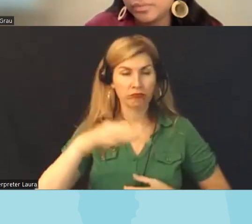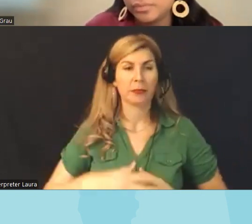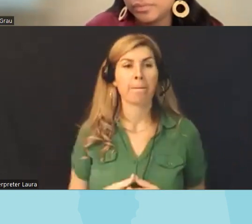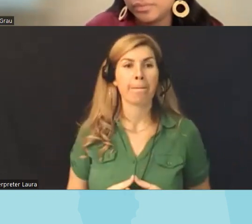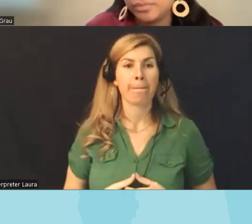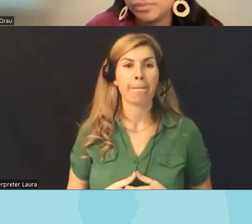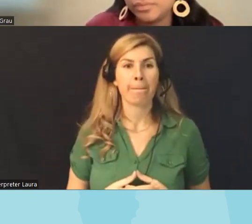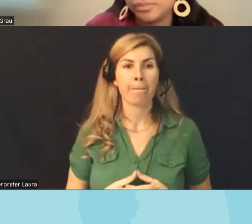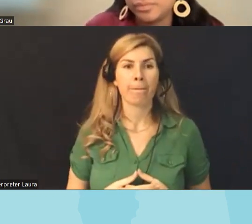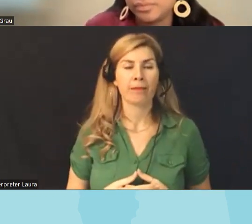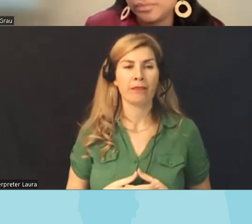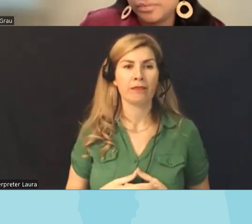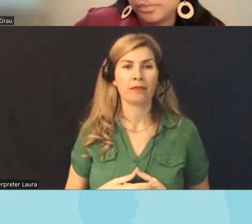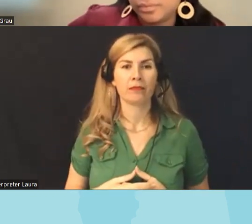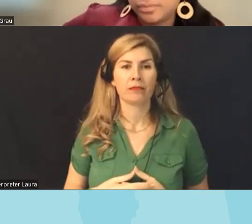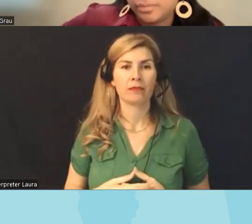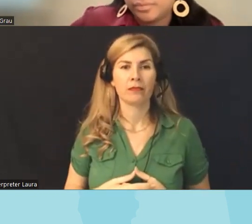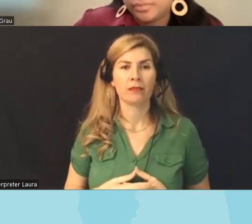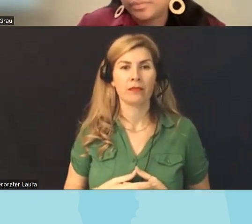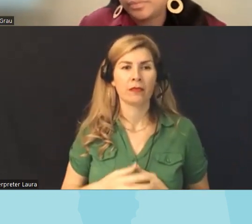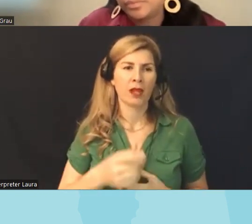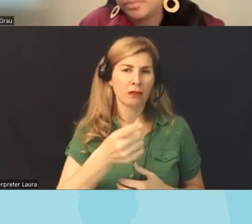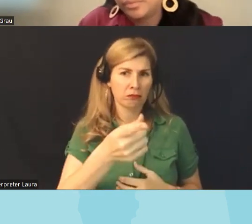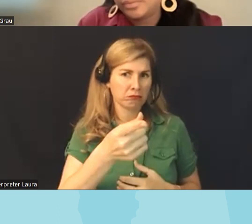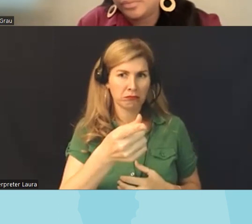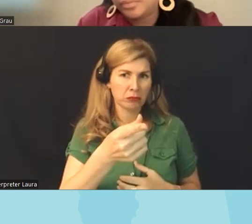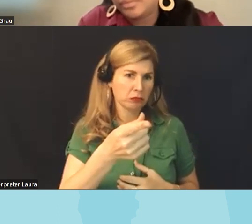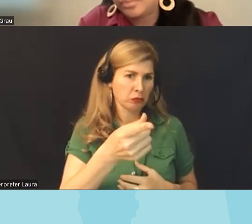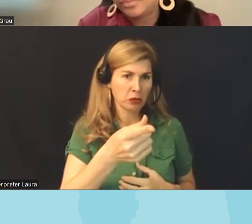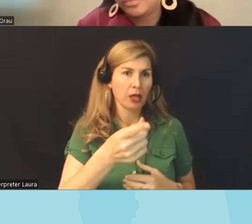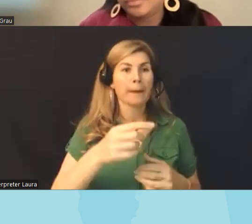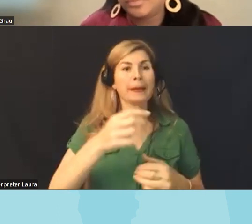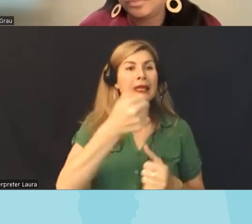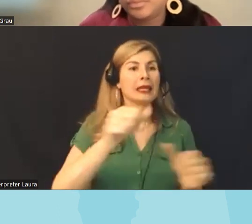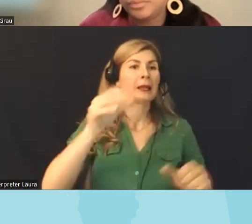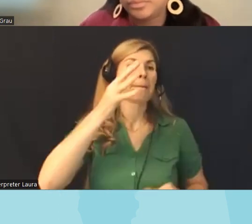you can absolutely restrict the content that your child takes in and nobody's trying to stop you